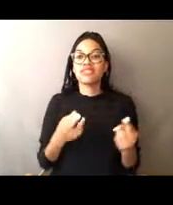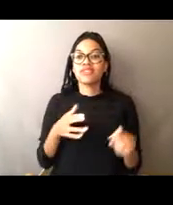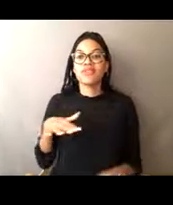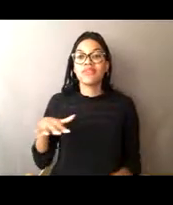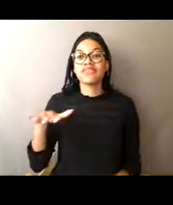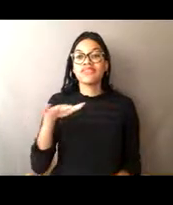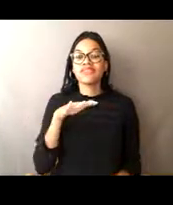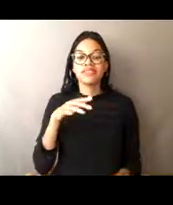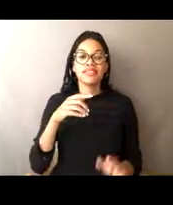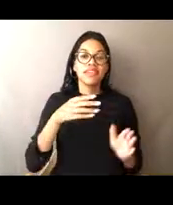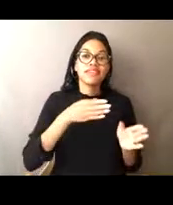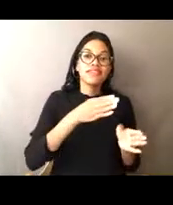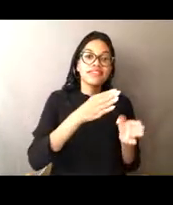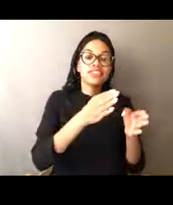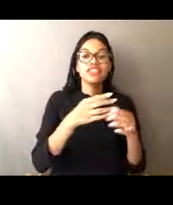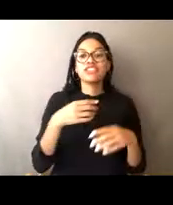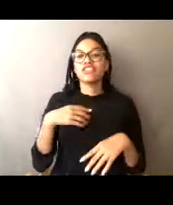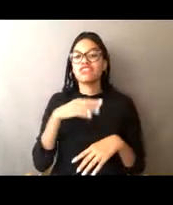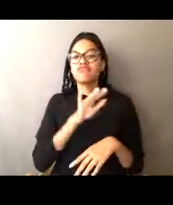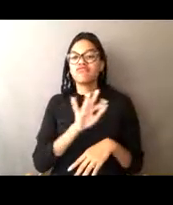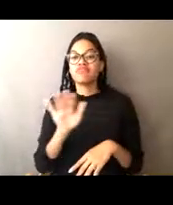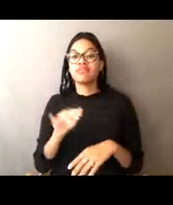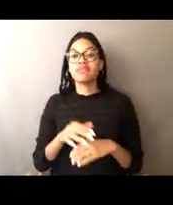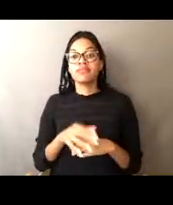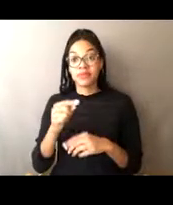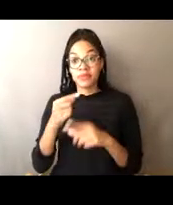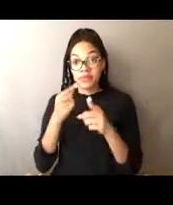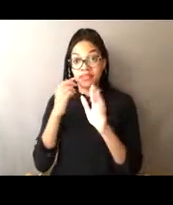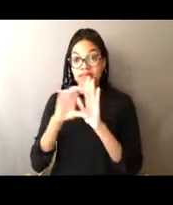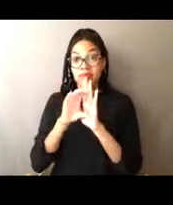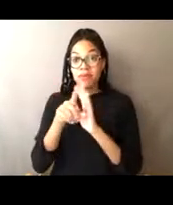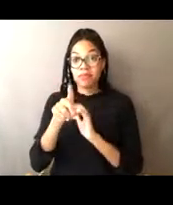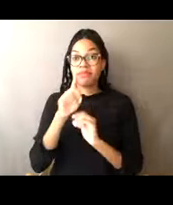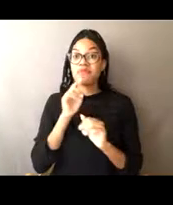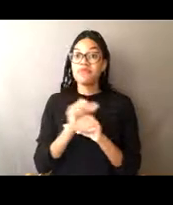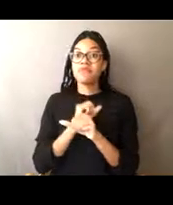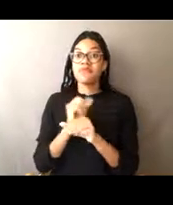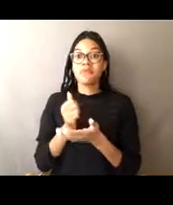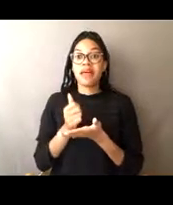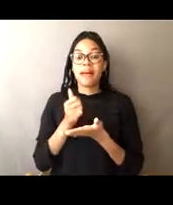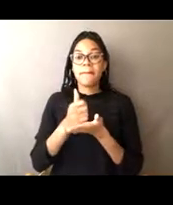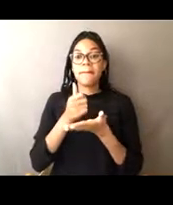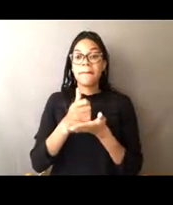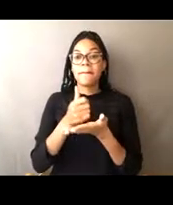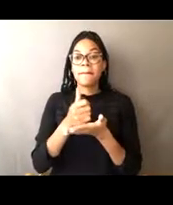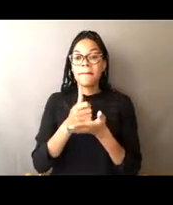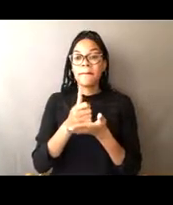in and being a part of, and this photo is me doing subsistence sockeye dipnetting